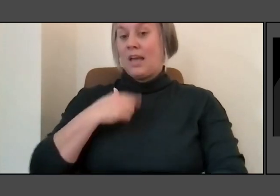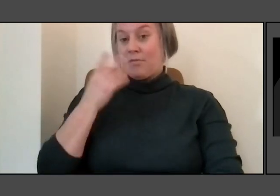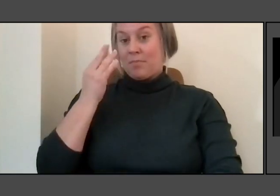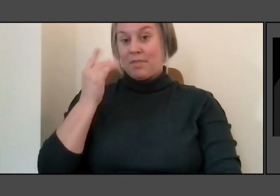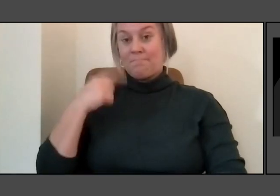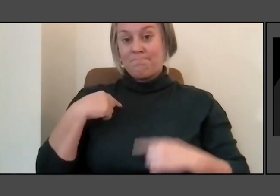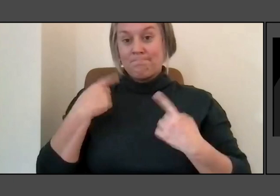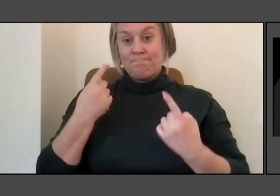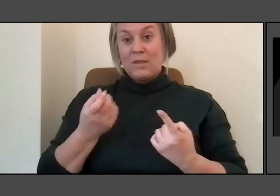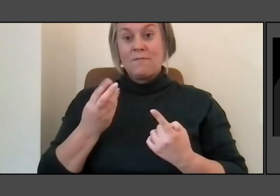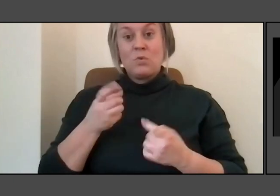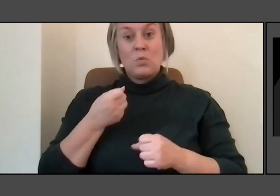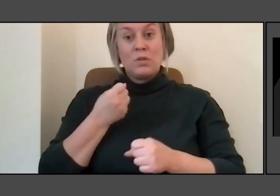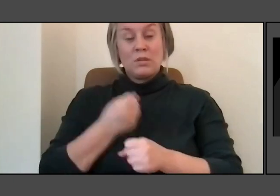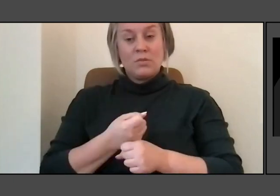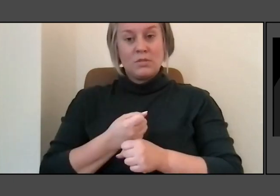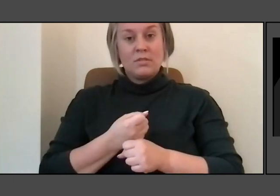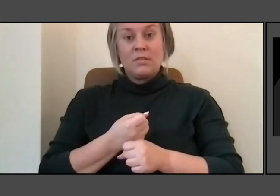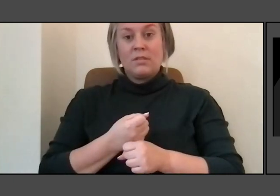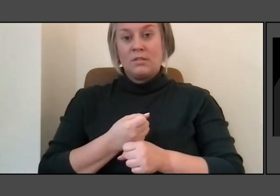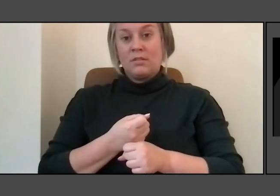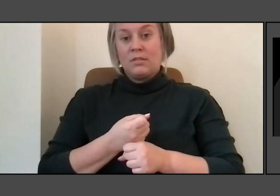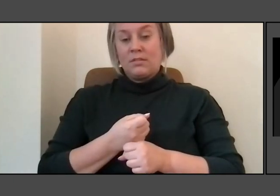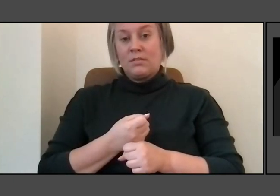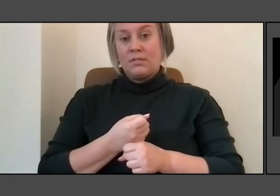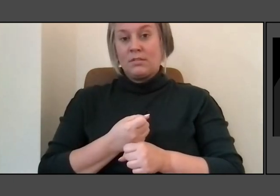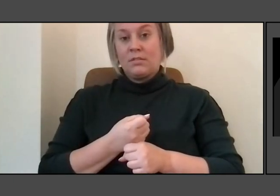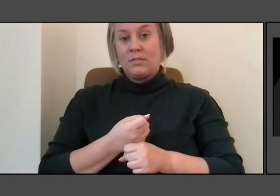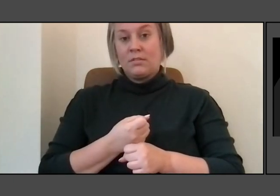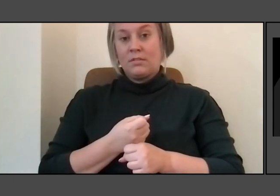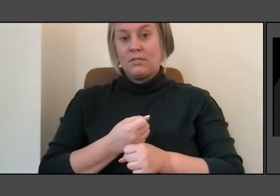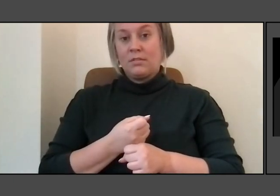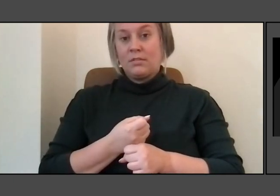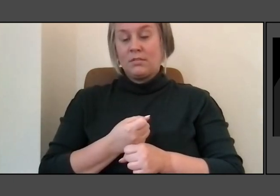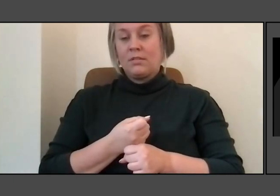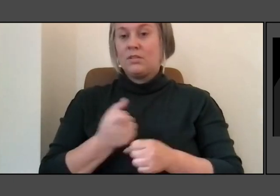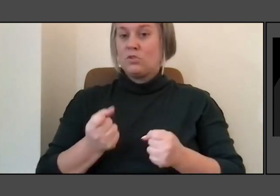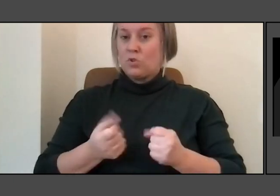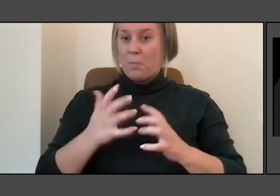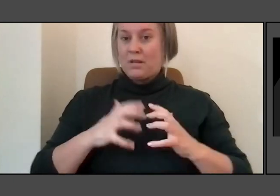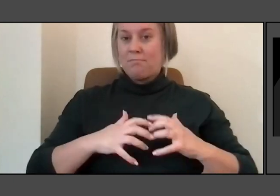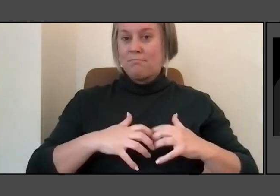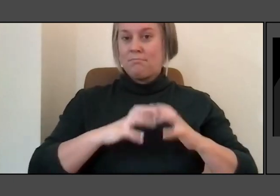how much that place of monuments and growing up there affected